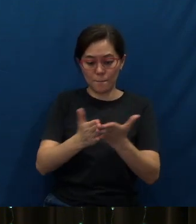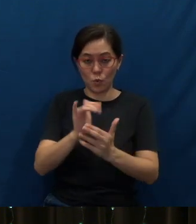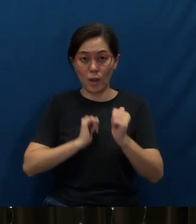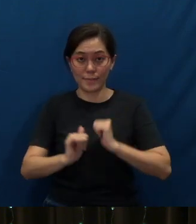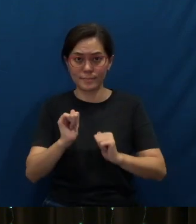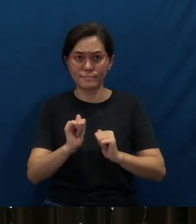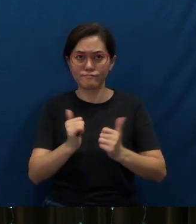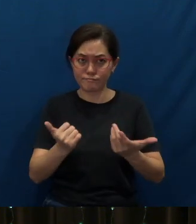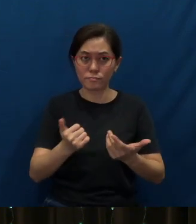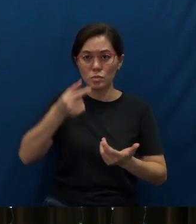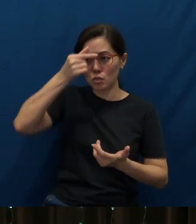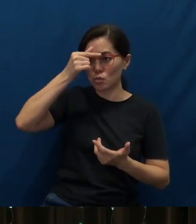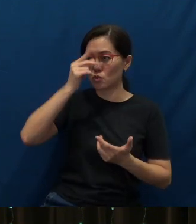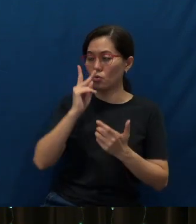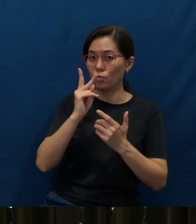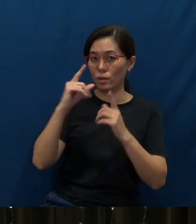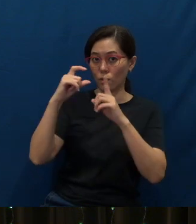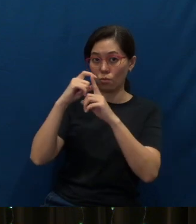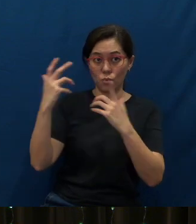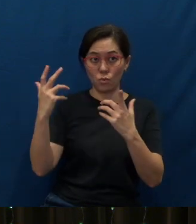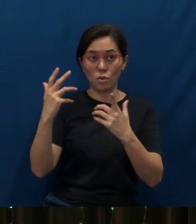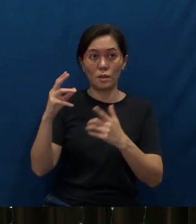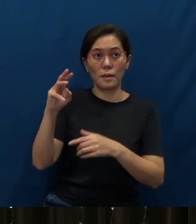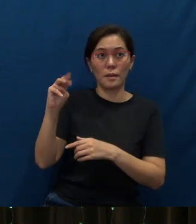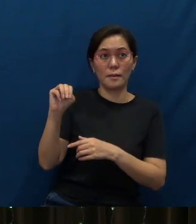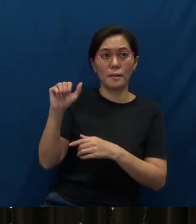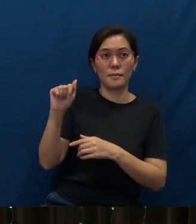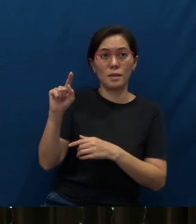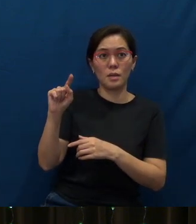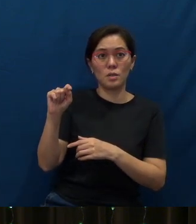It's Greek form, as you can see here is “martus”.